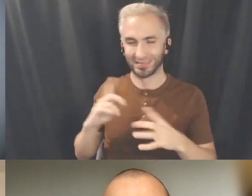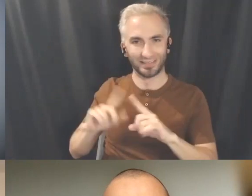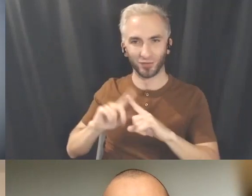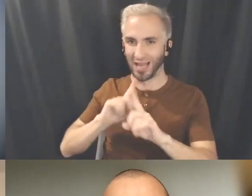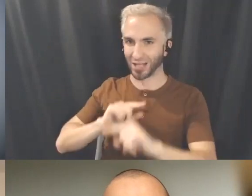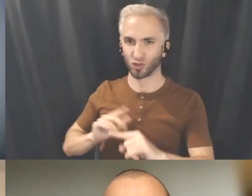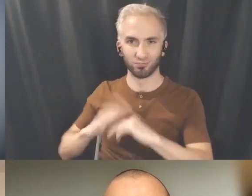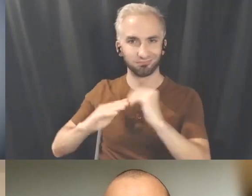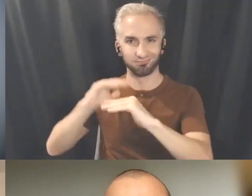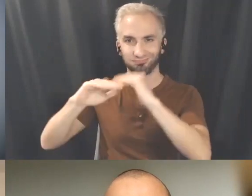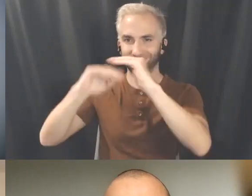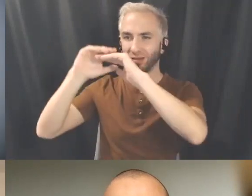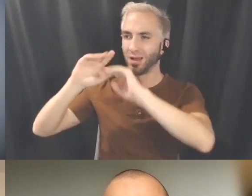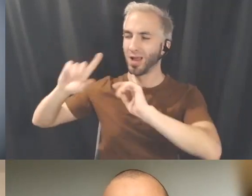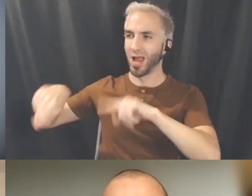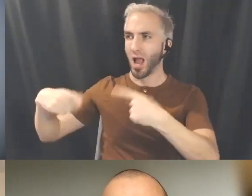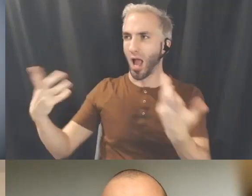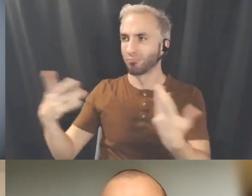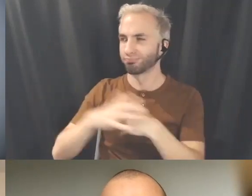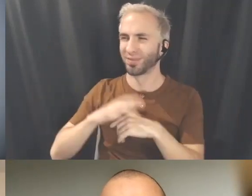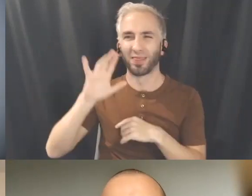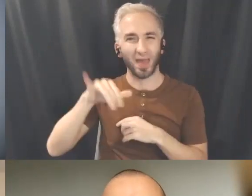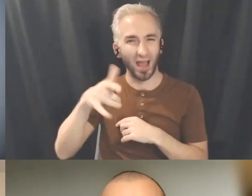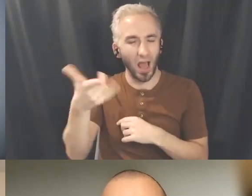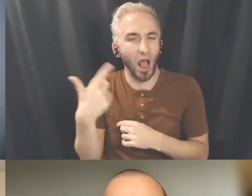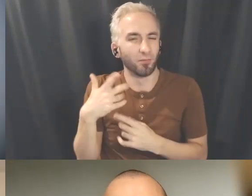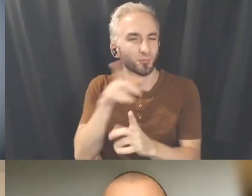what sparked me what you said about this scarcity mindset that we all are kind of you know,